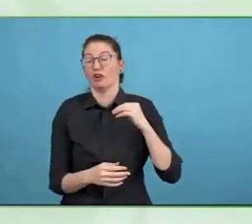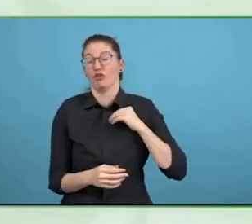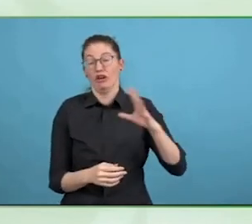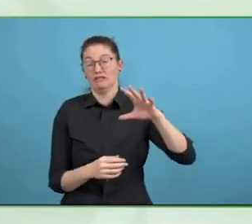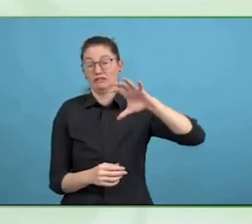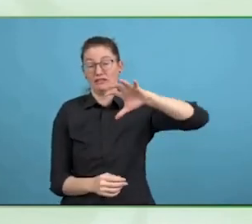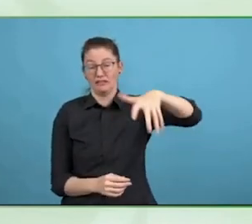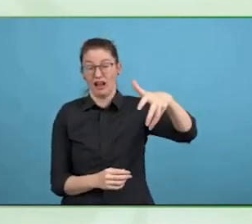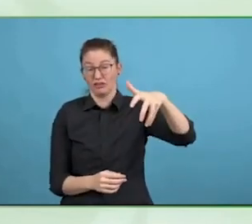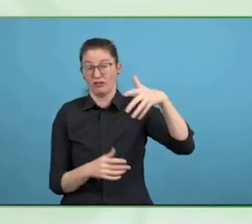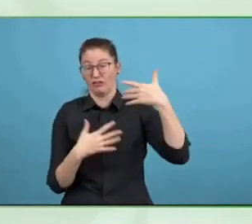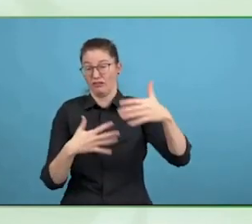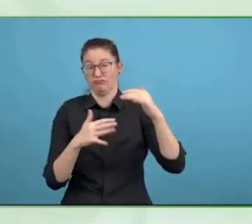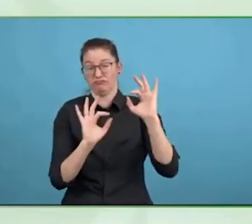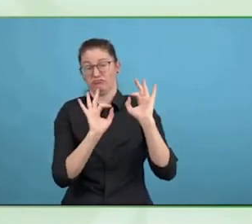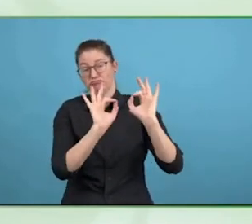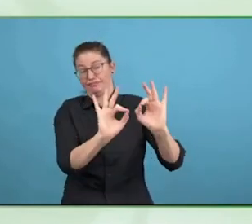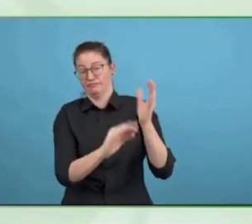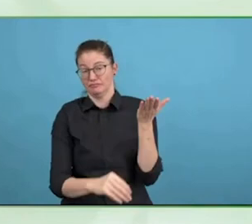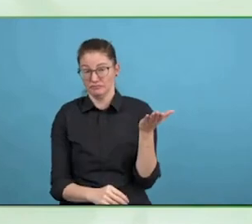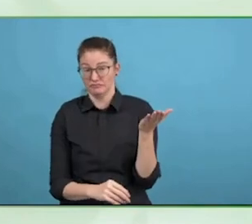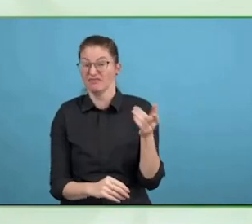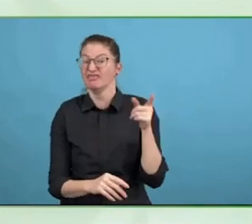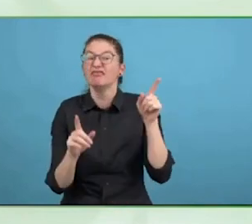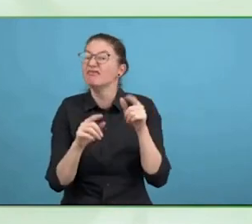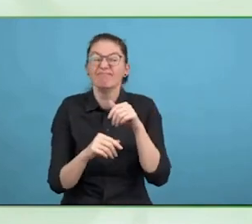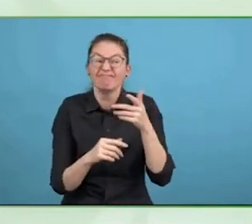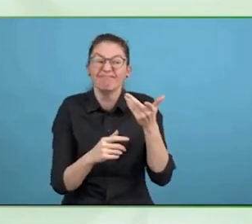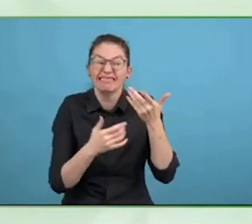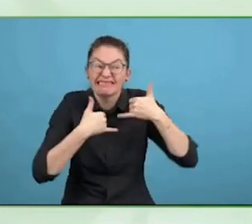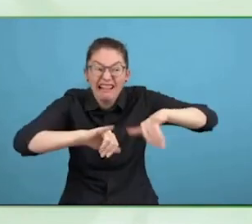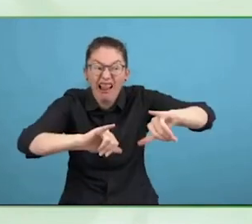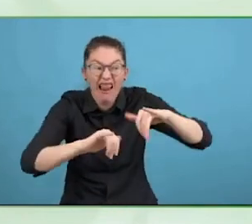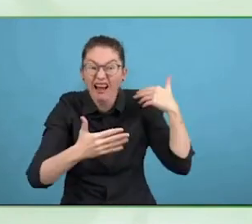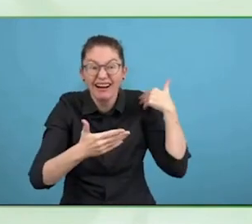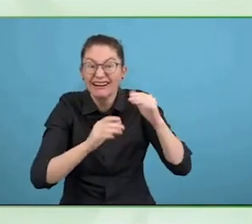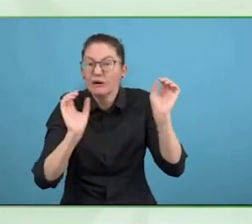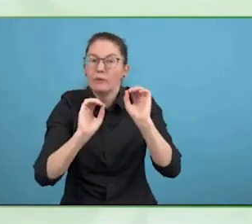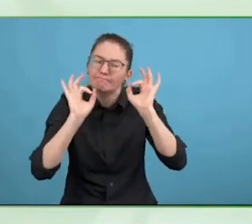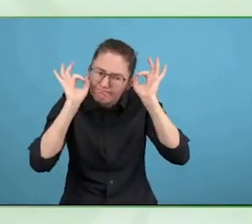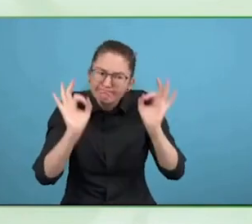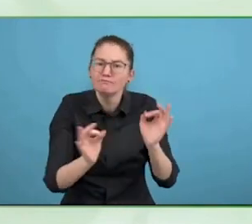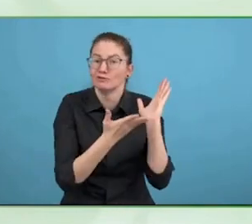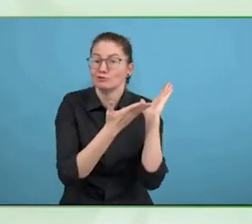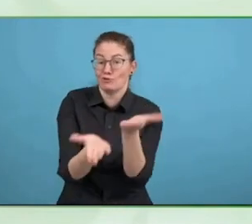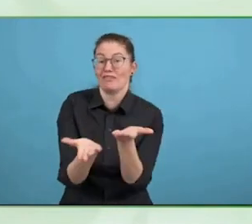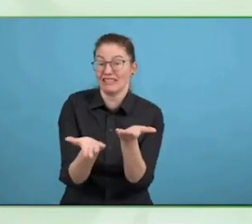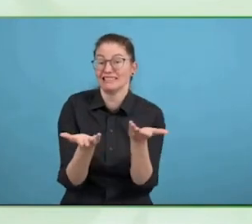scenario which I deal with and colleagues deal with in the UK. Do you have legal arguments?